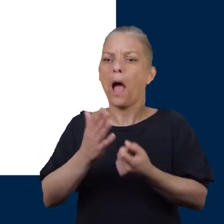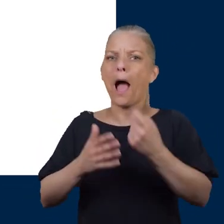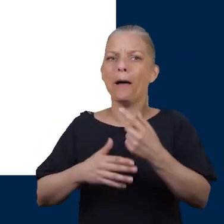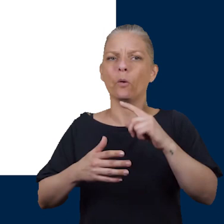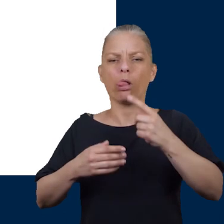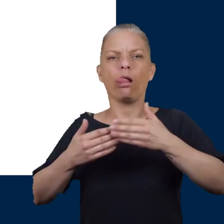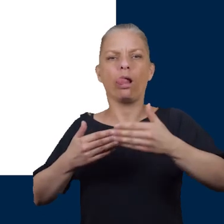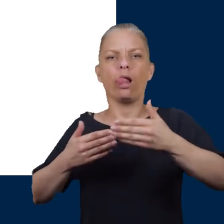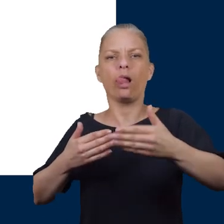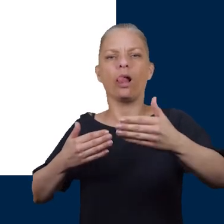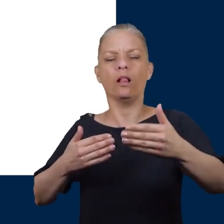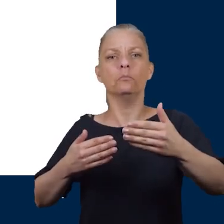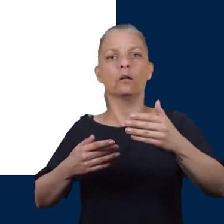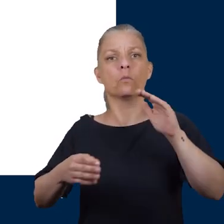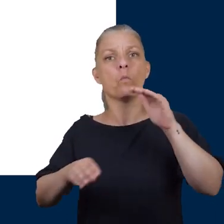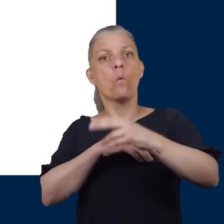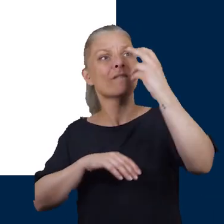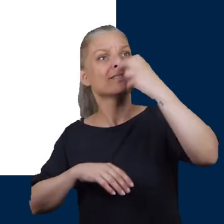of it which is why you should check your feet on a daily basis.